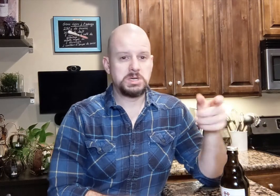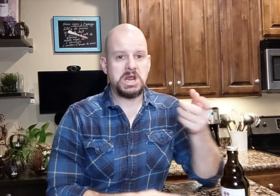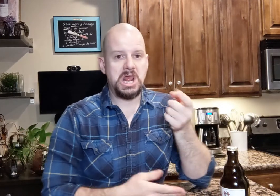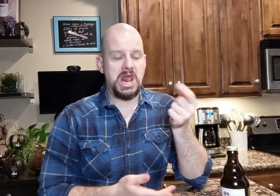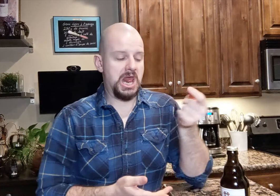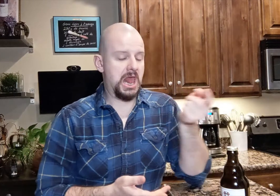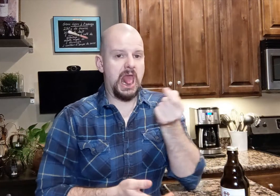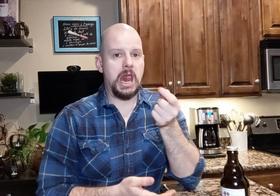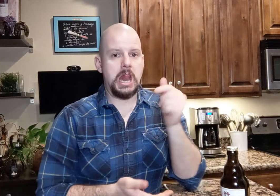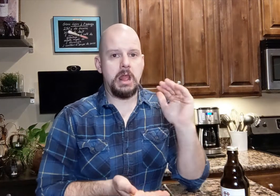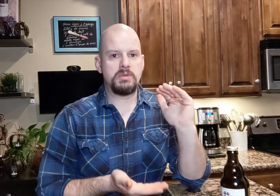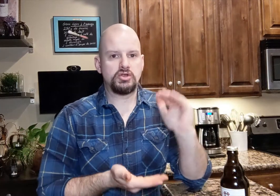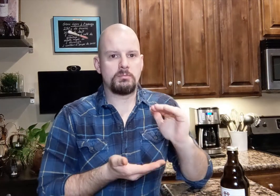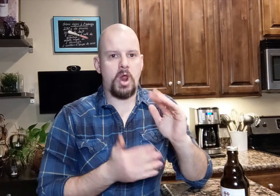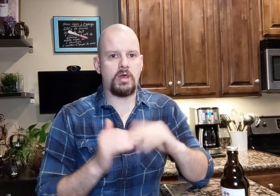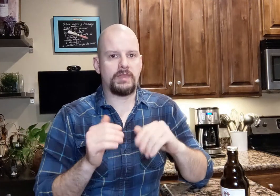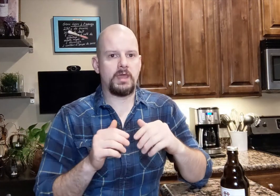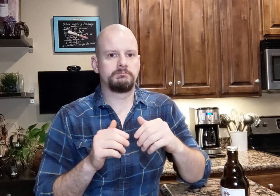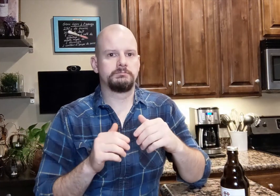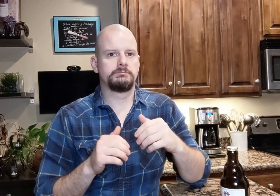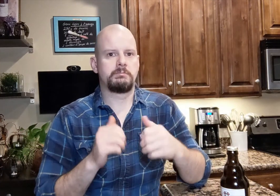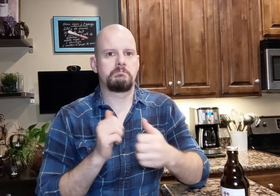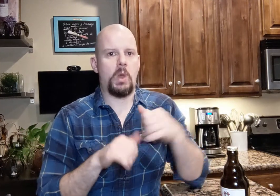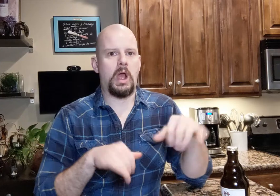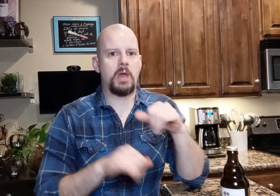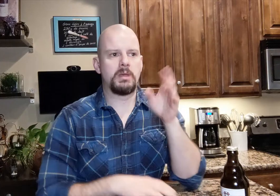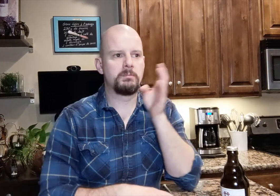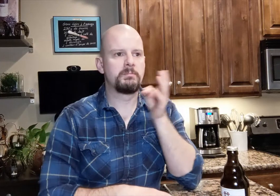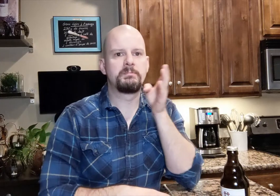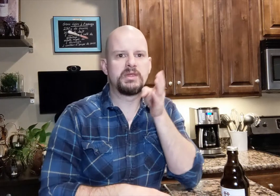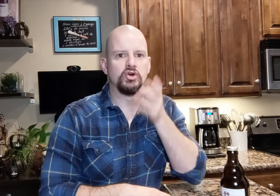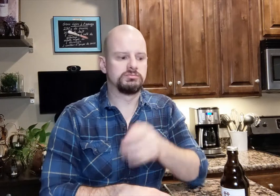This is a little smaller than common type of beer.